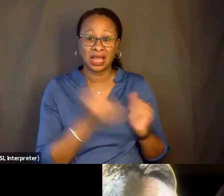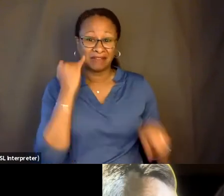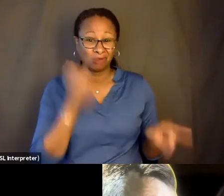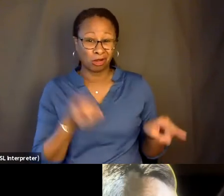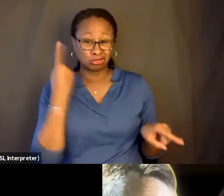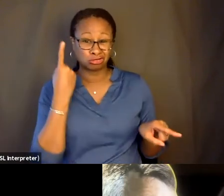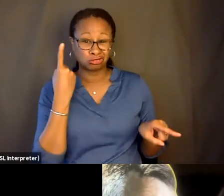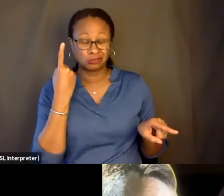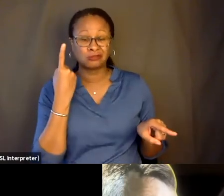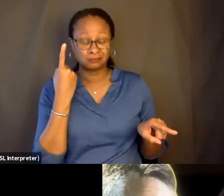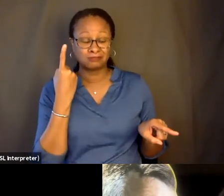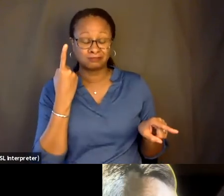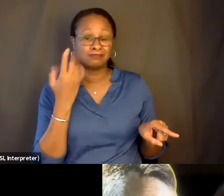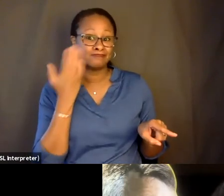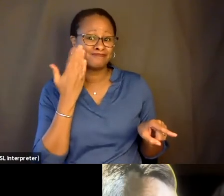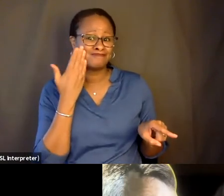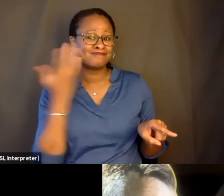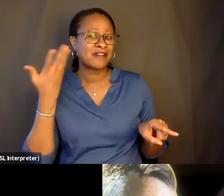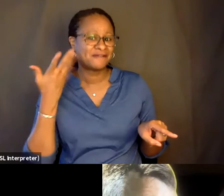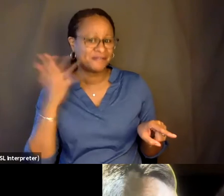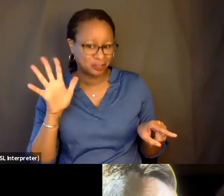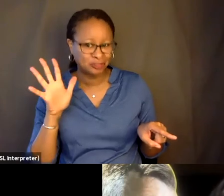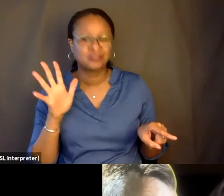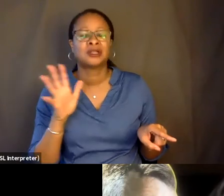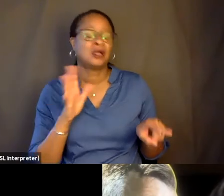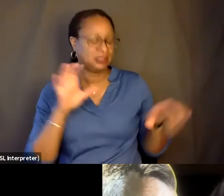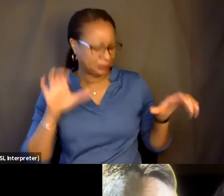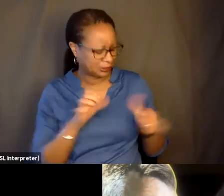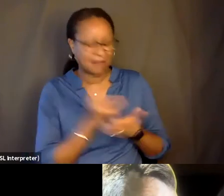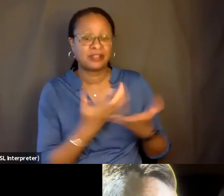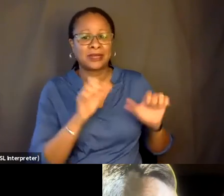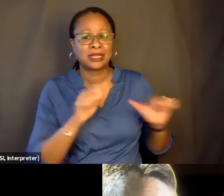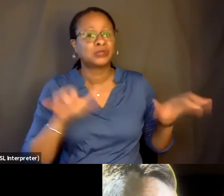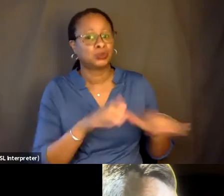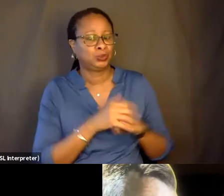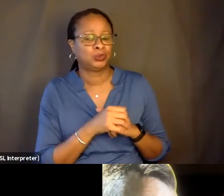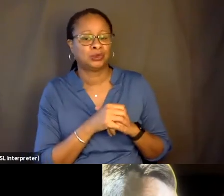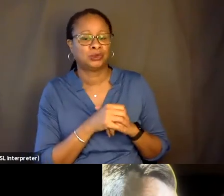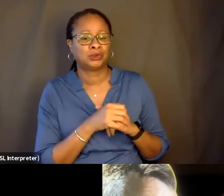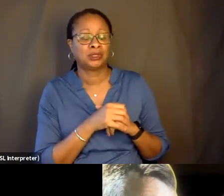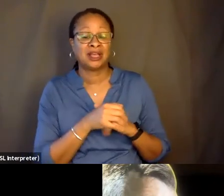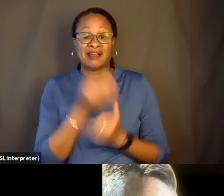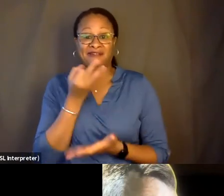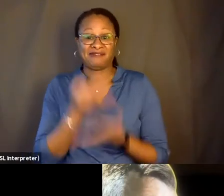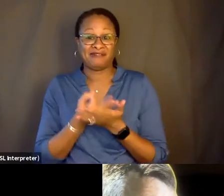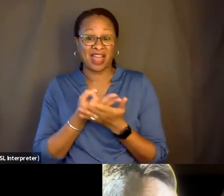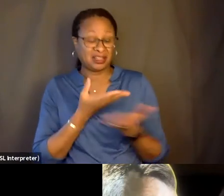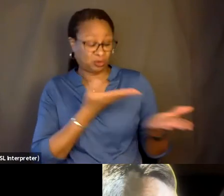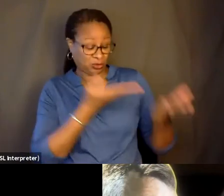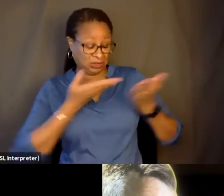But we knew that we had done all that we could do. So the fact that it was received with so much love